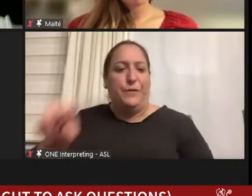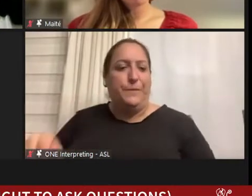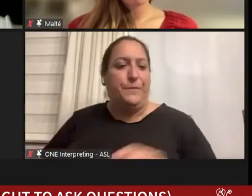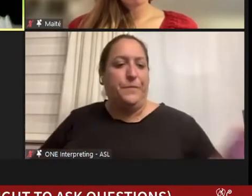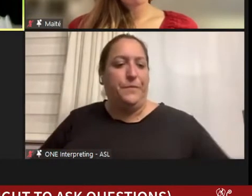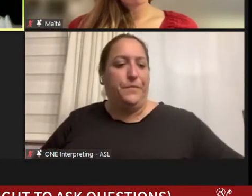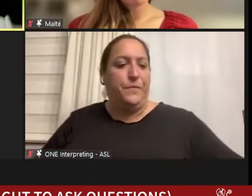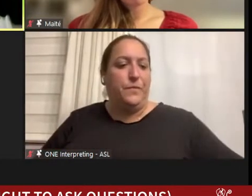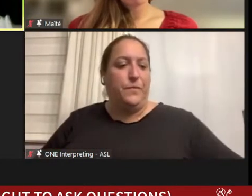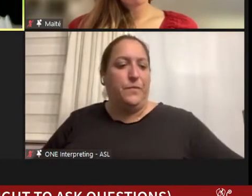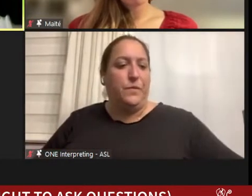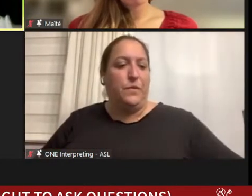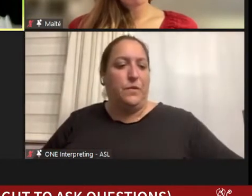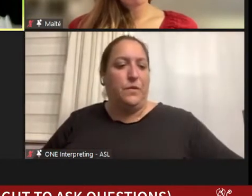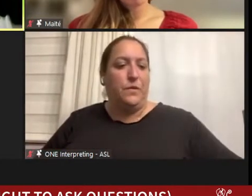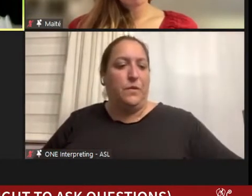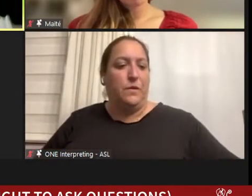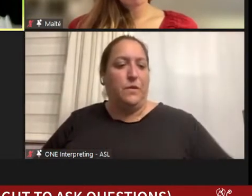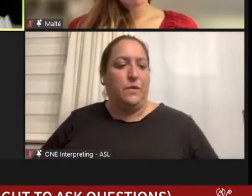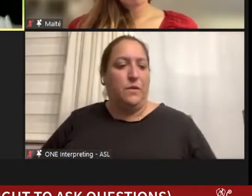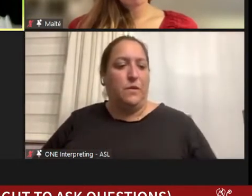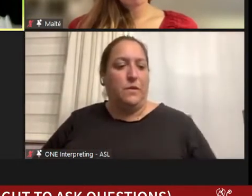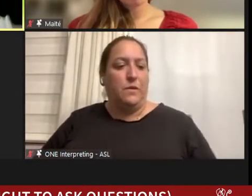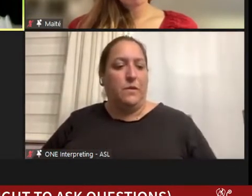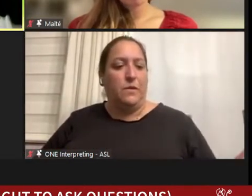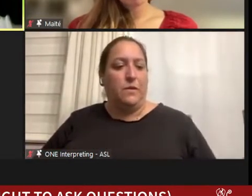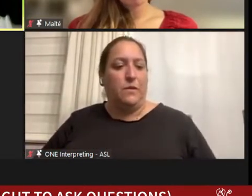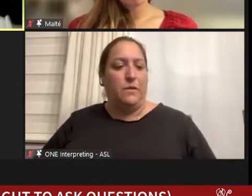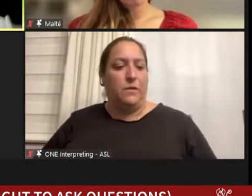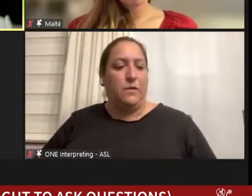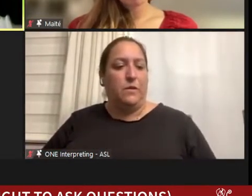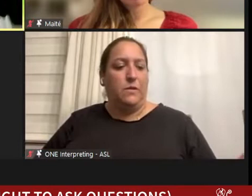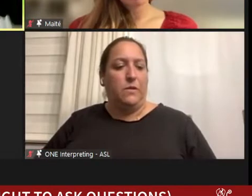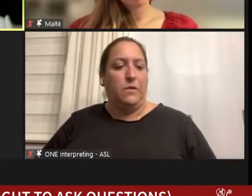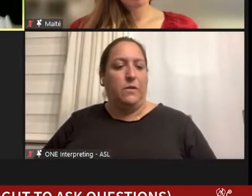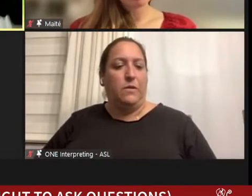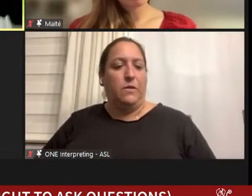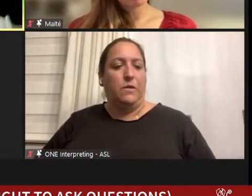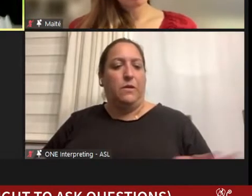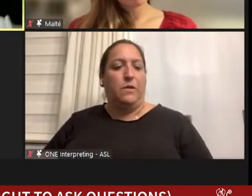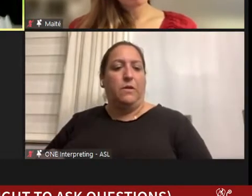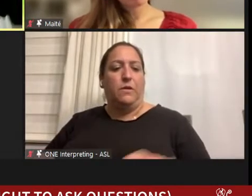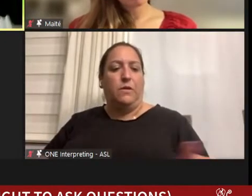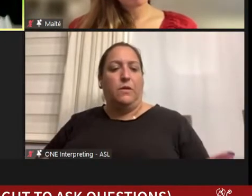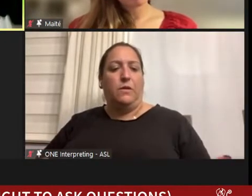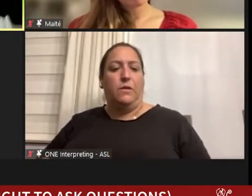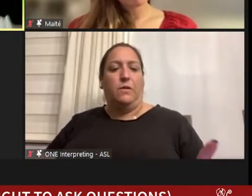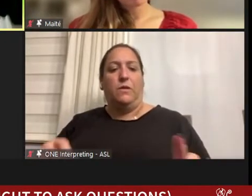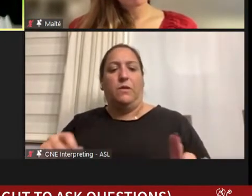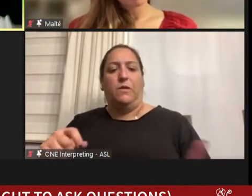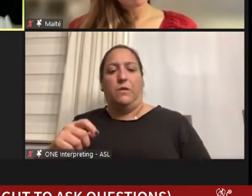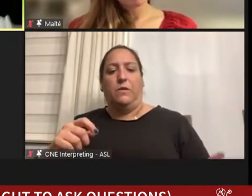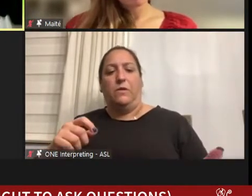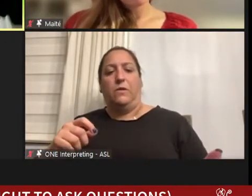Sharon, speaking about disclosure and application to medical schools,